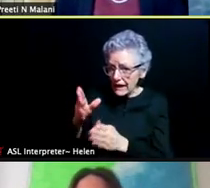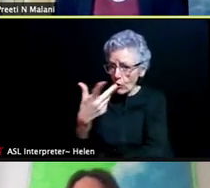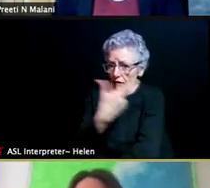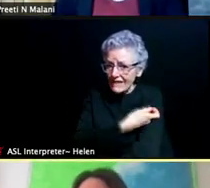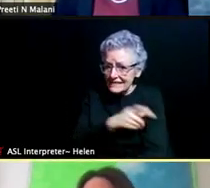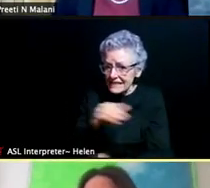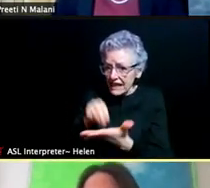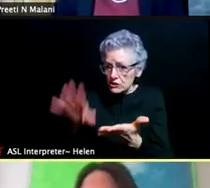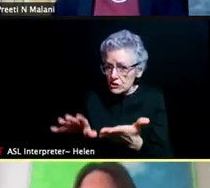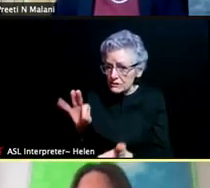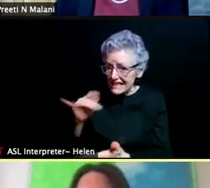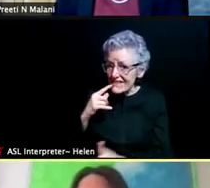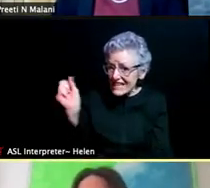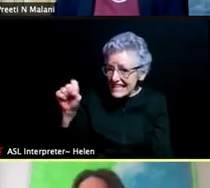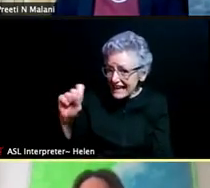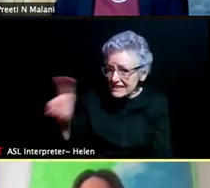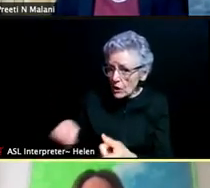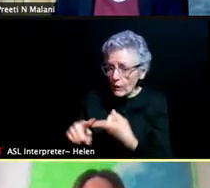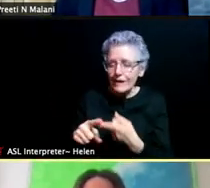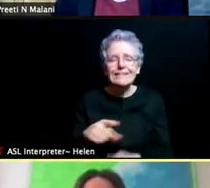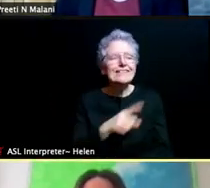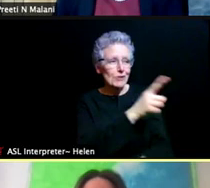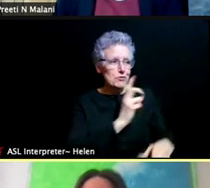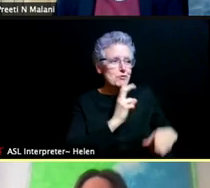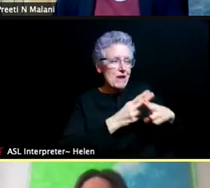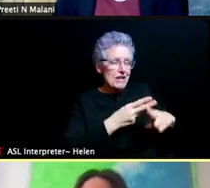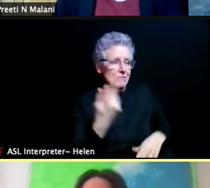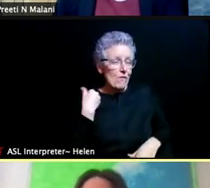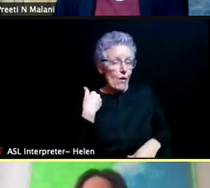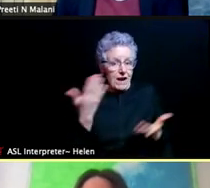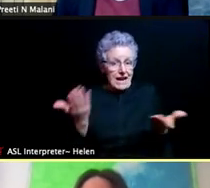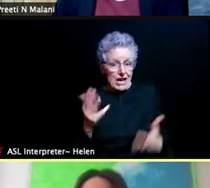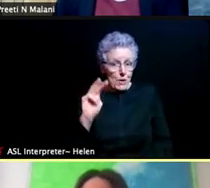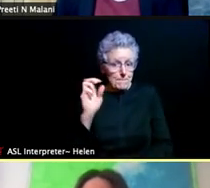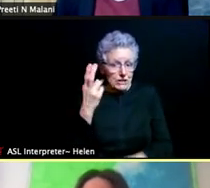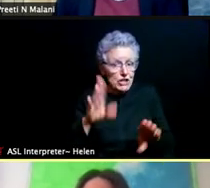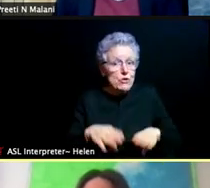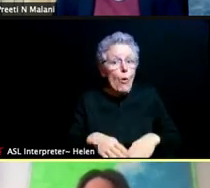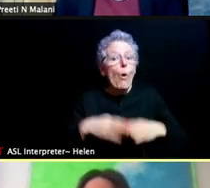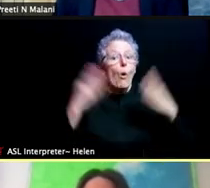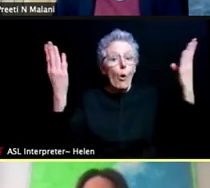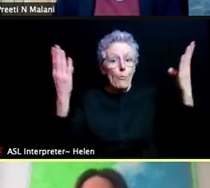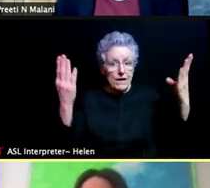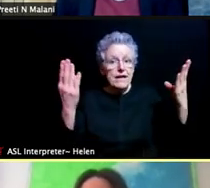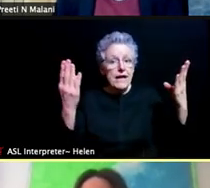Yeah, so you mentioned earlier, the state is actually in Michigan, opening up prioritization, April 5th.